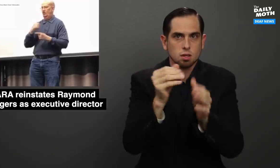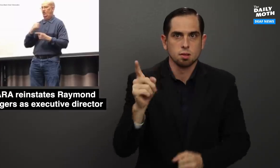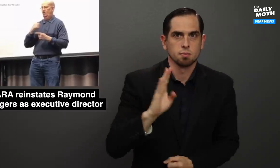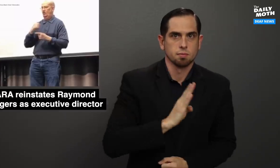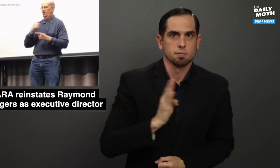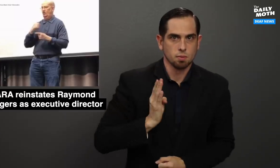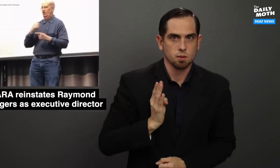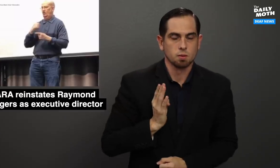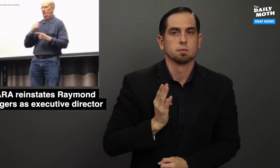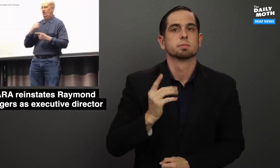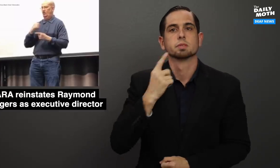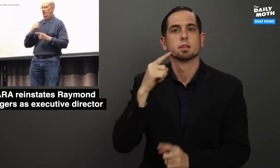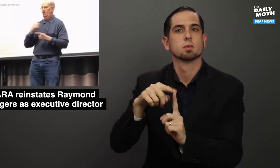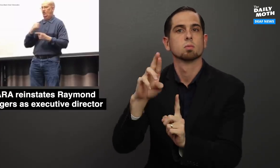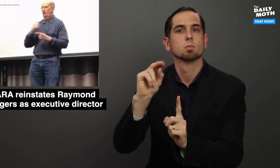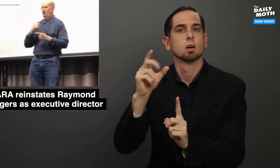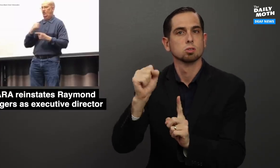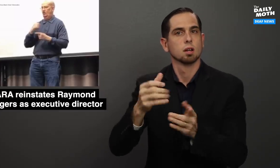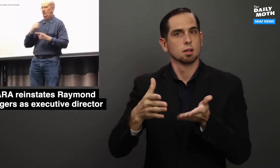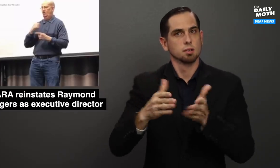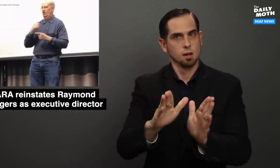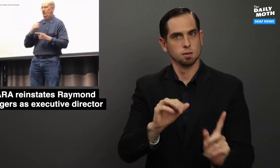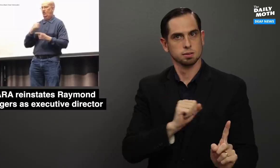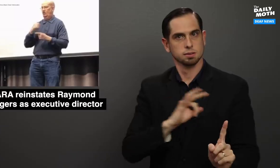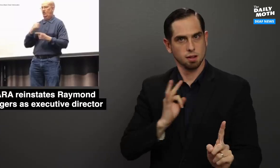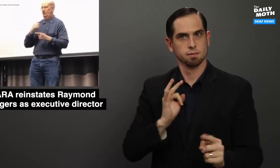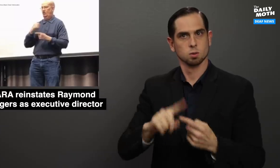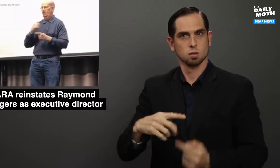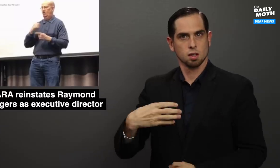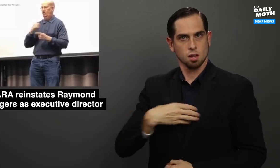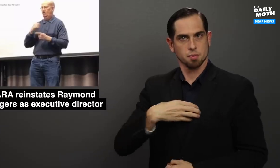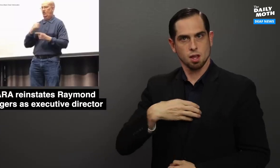and the board - that Rodgers allowed the staff to complain